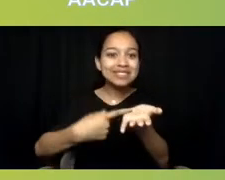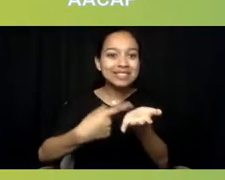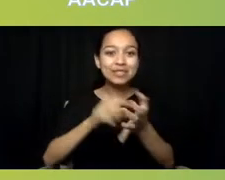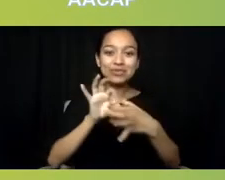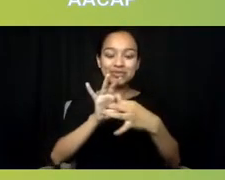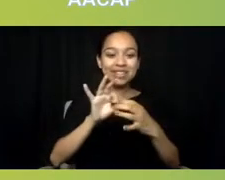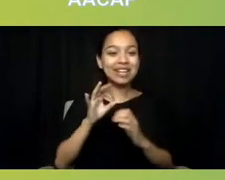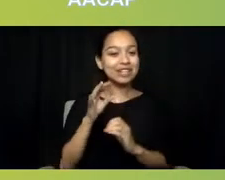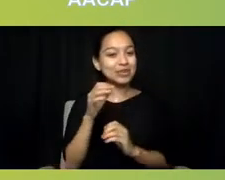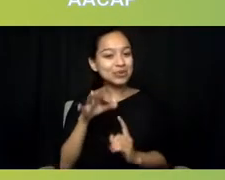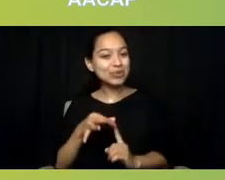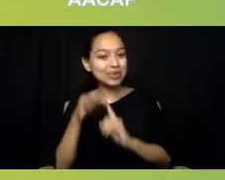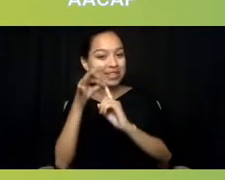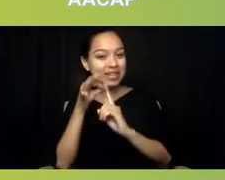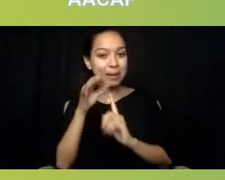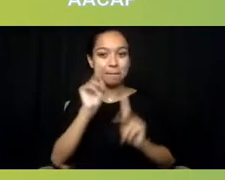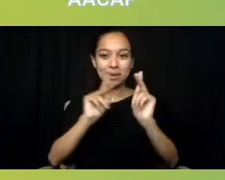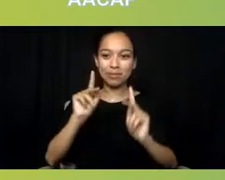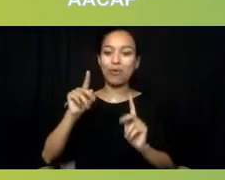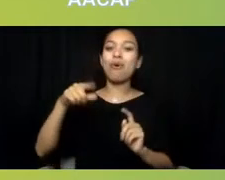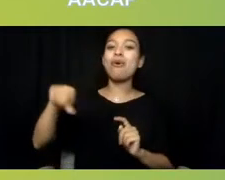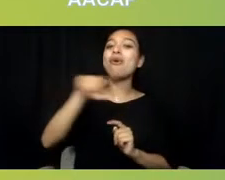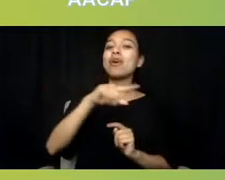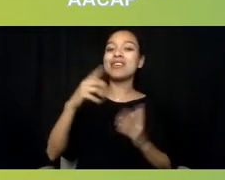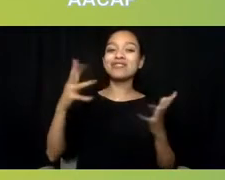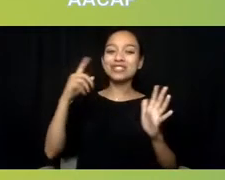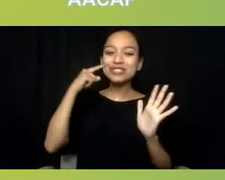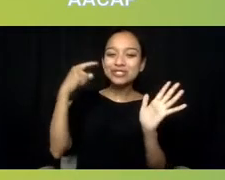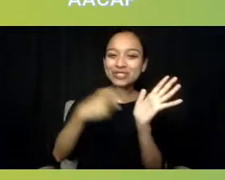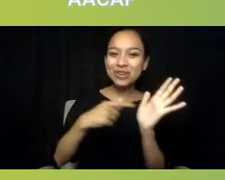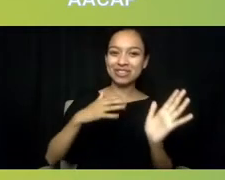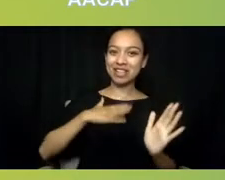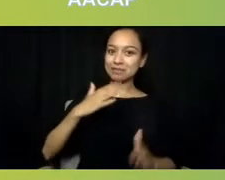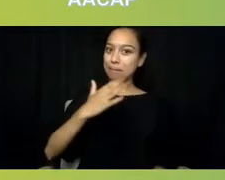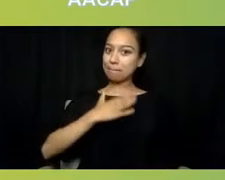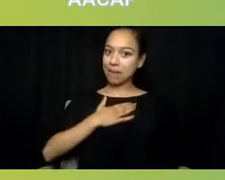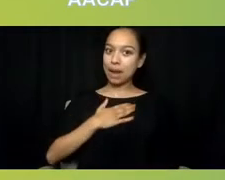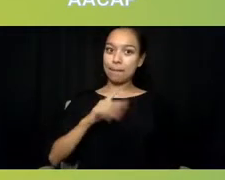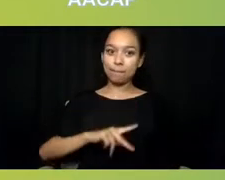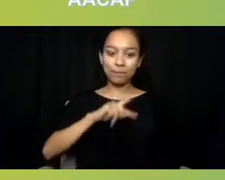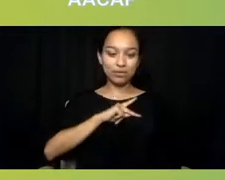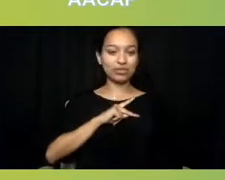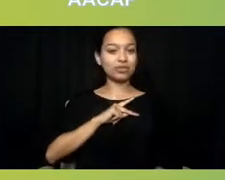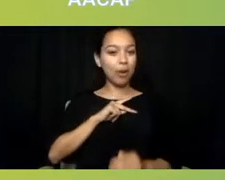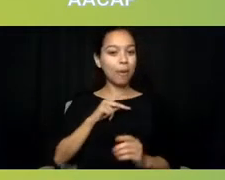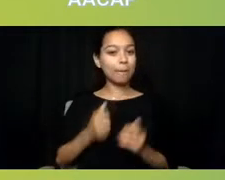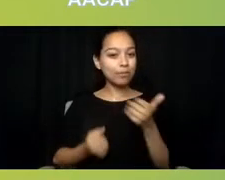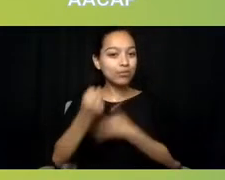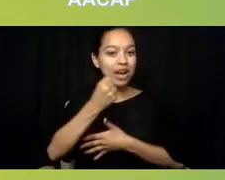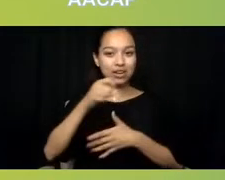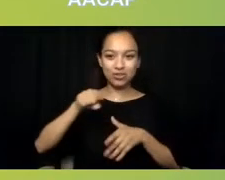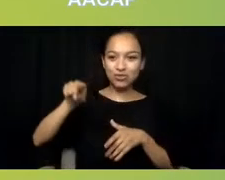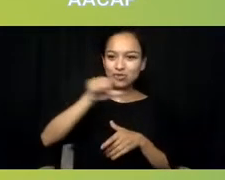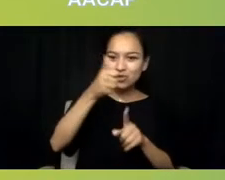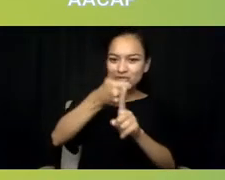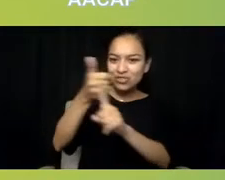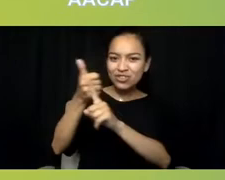have noticed that that's a big priority of mine as well. You all are diverse in your own identity and how you've presented today